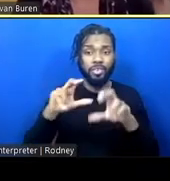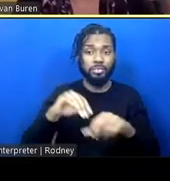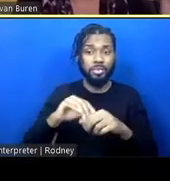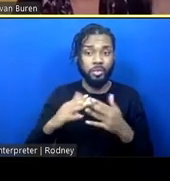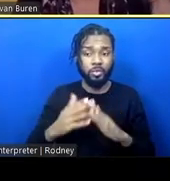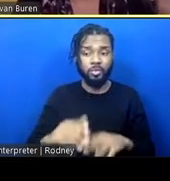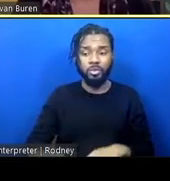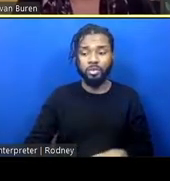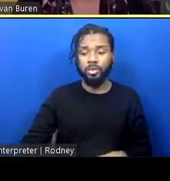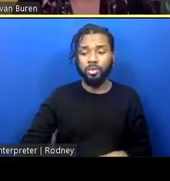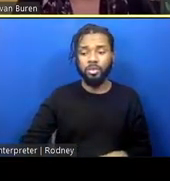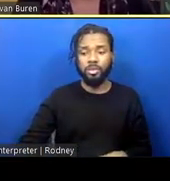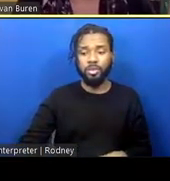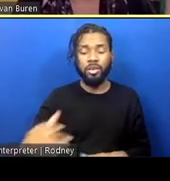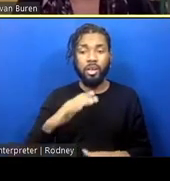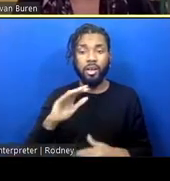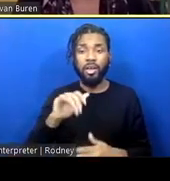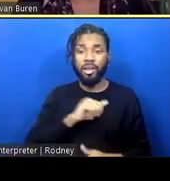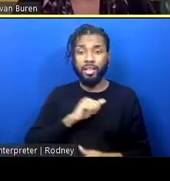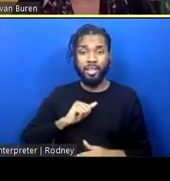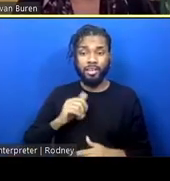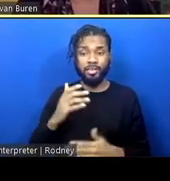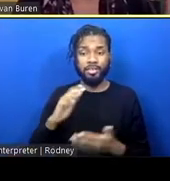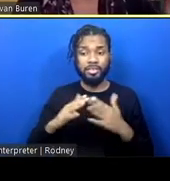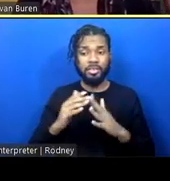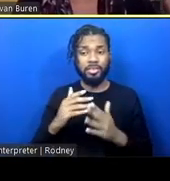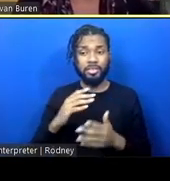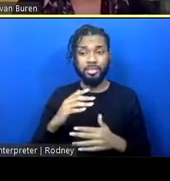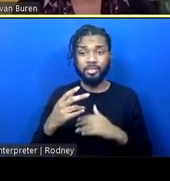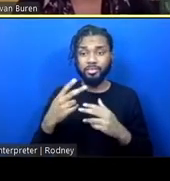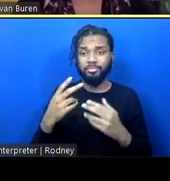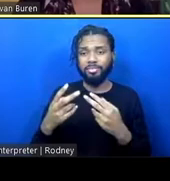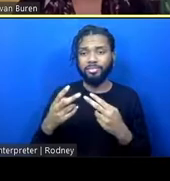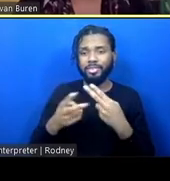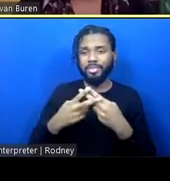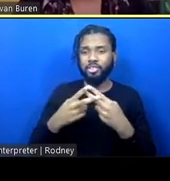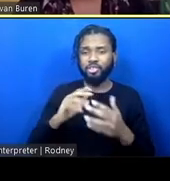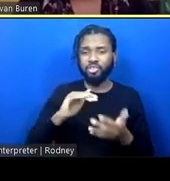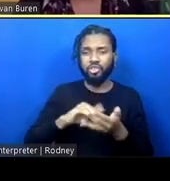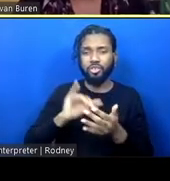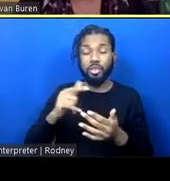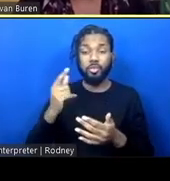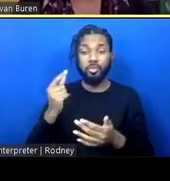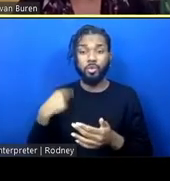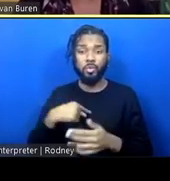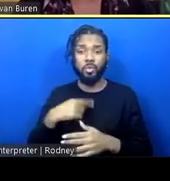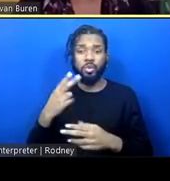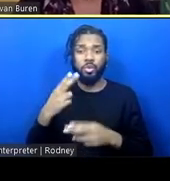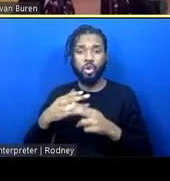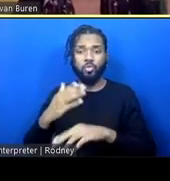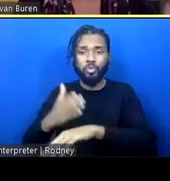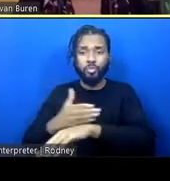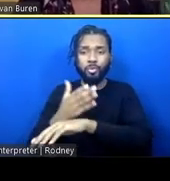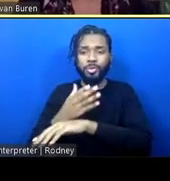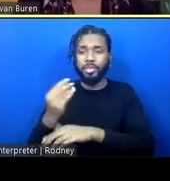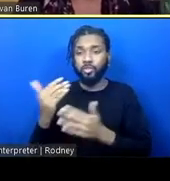Atlanta city detention center repurposing is what we call our repurpose-and-reimagine type of infrastructure, and then another one we